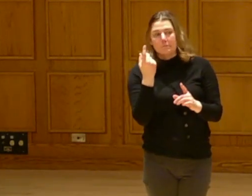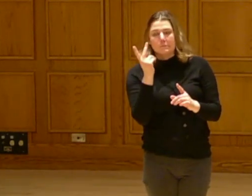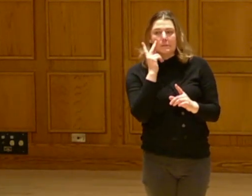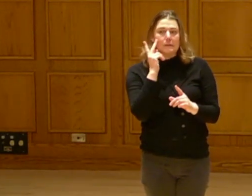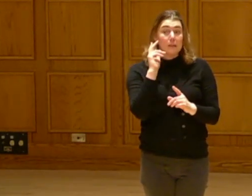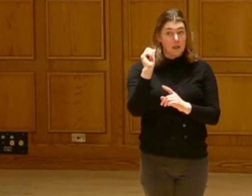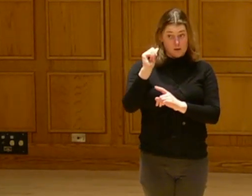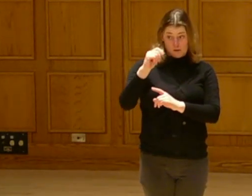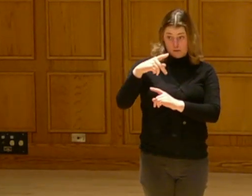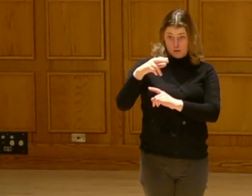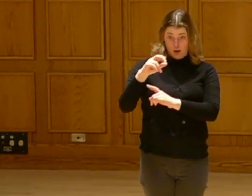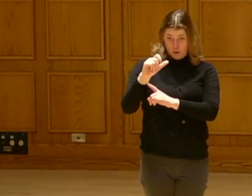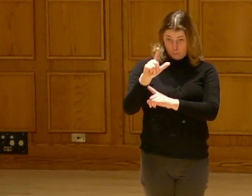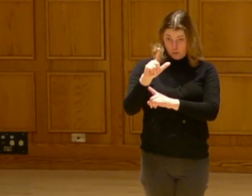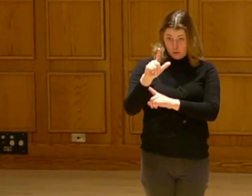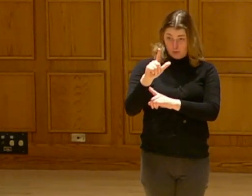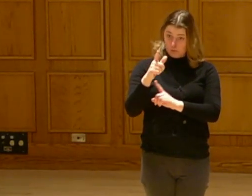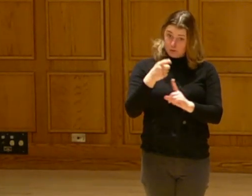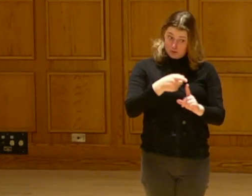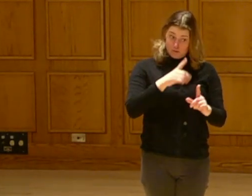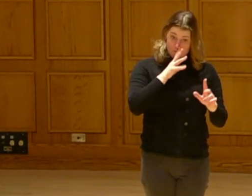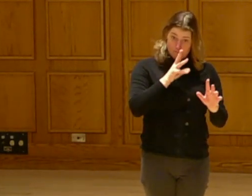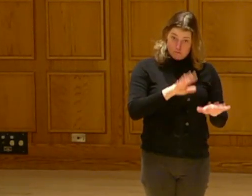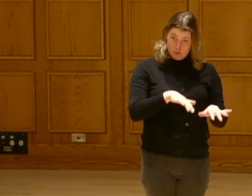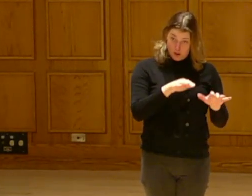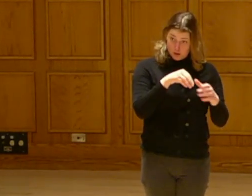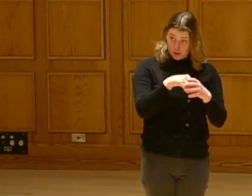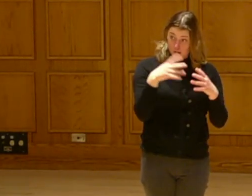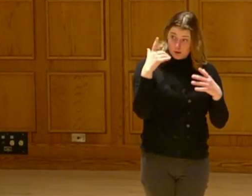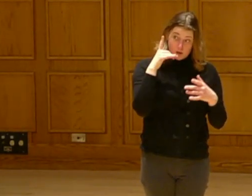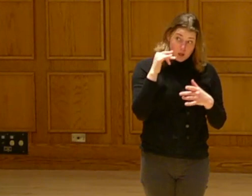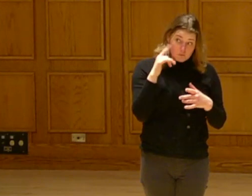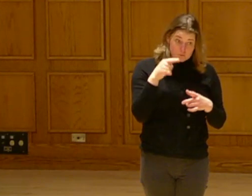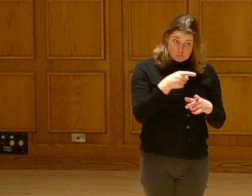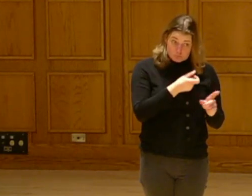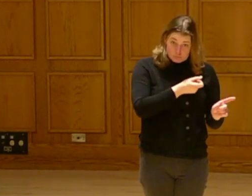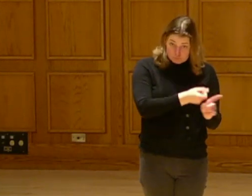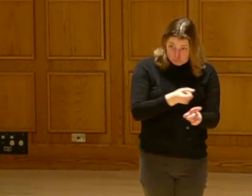That's a majority of where our food comes from.